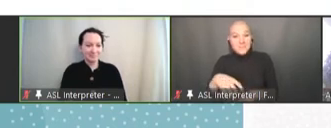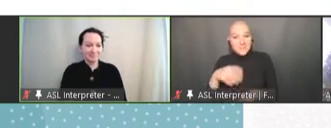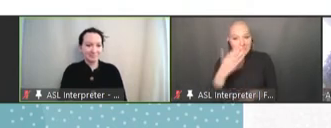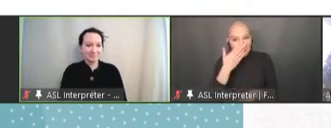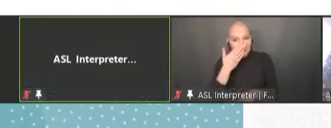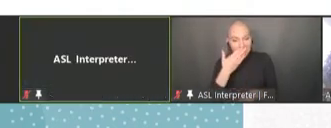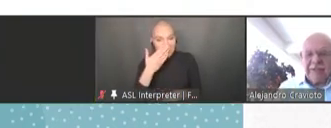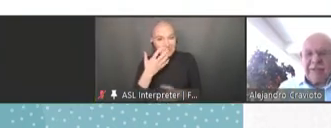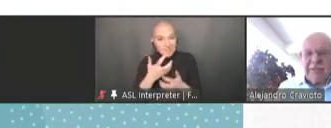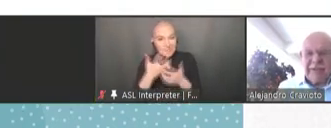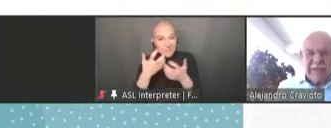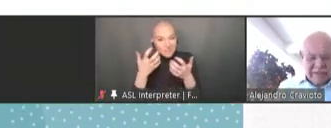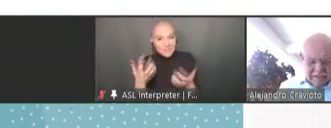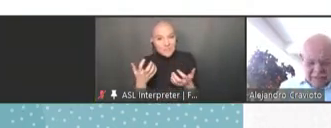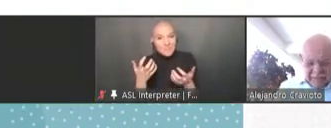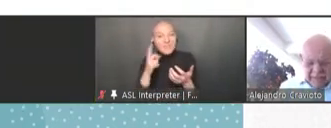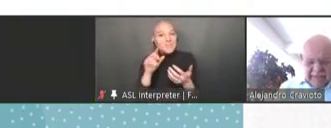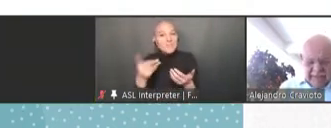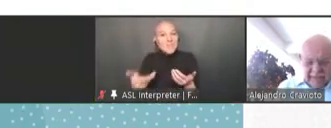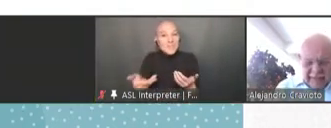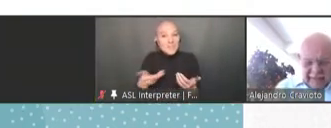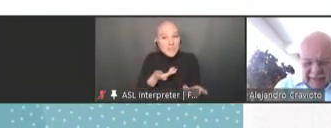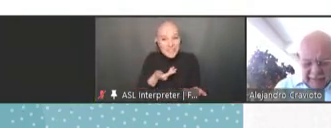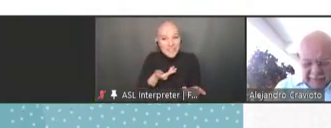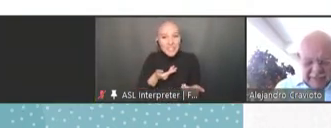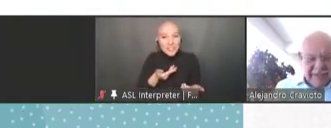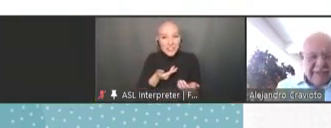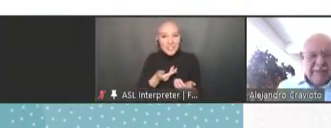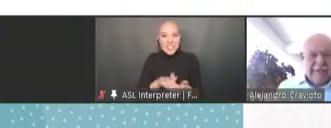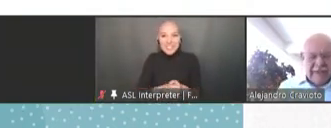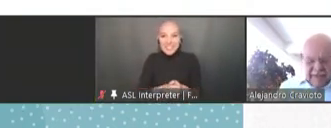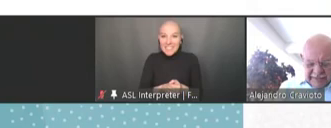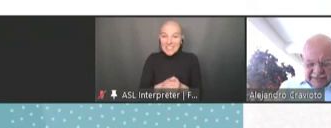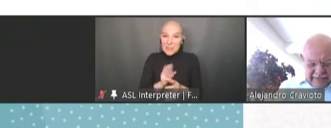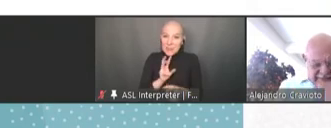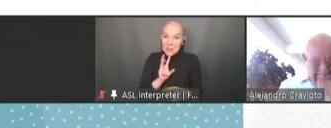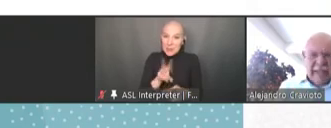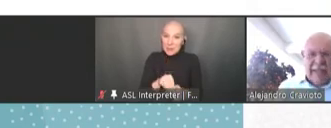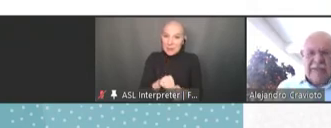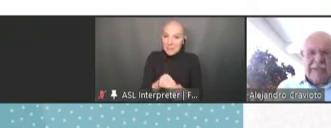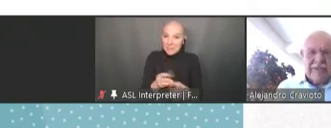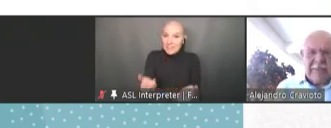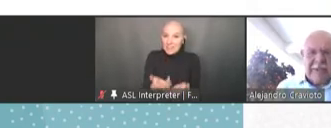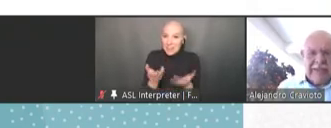Thank you very much for the invitation to be participant in this anniversary meeting.